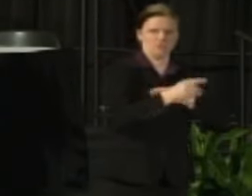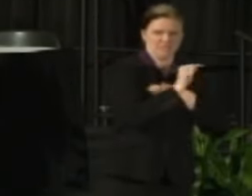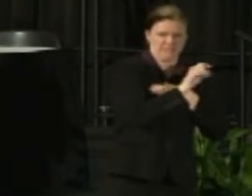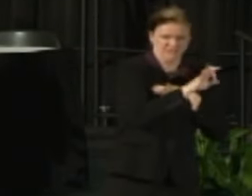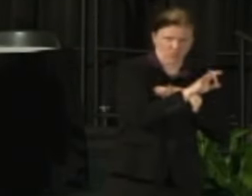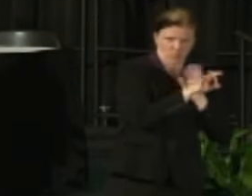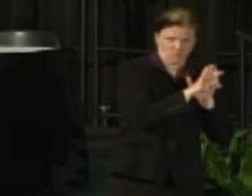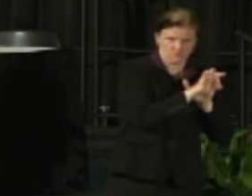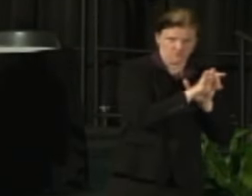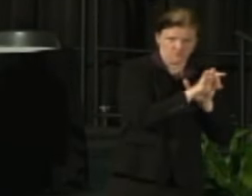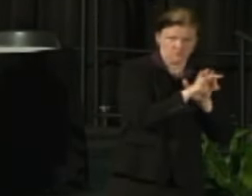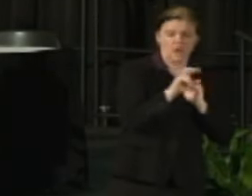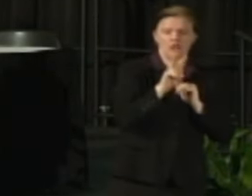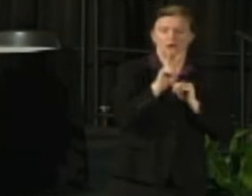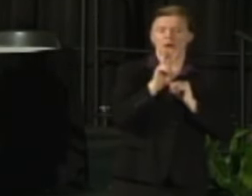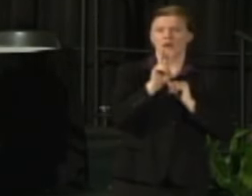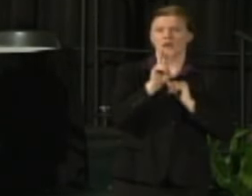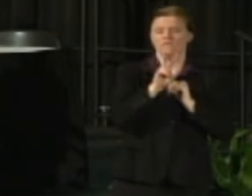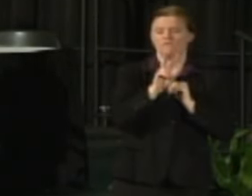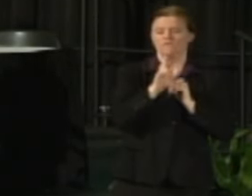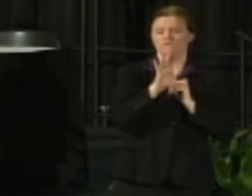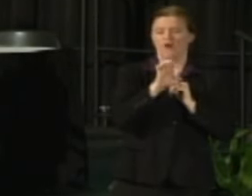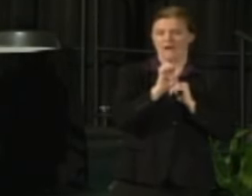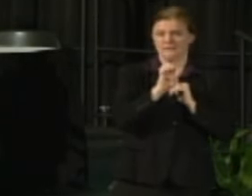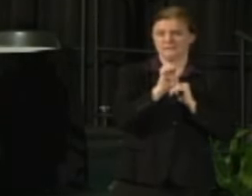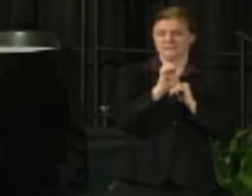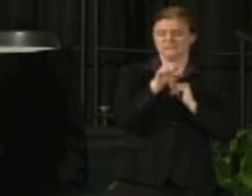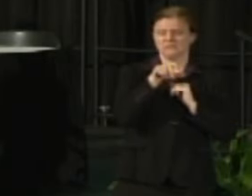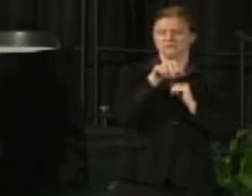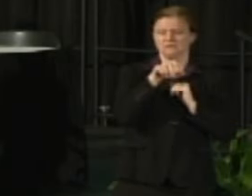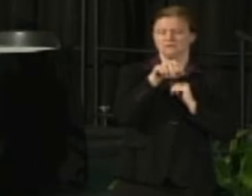and Vice Chancellor Tom Luljak will be the co-chair for the Communication Task Force.